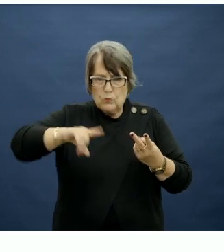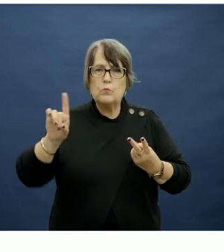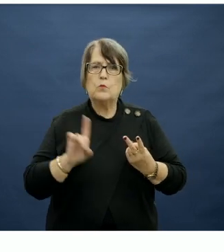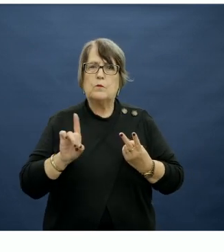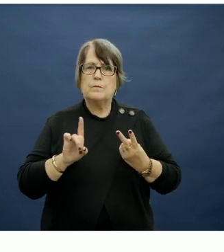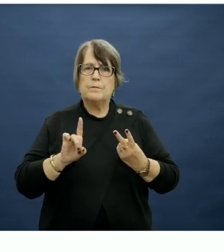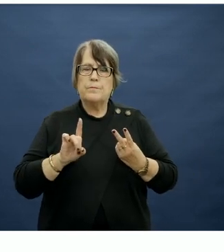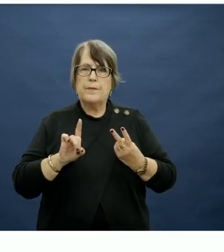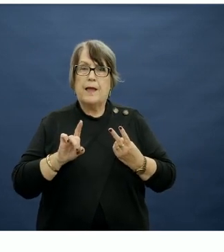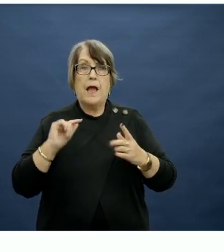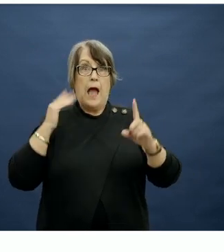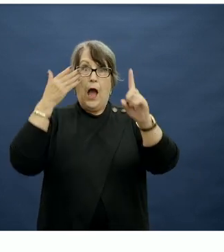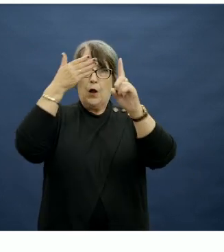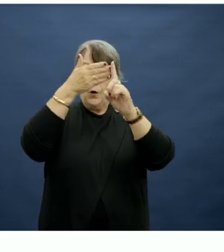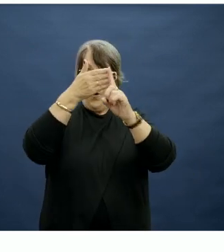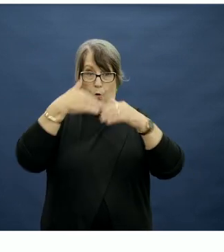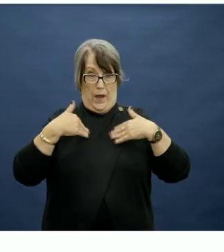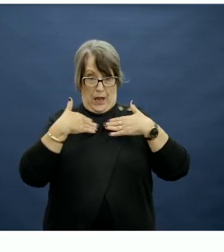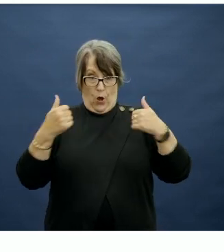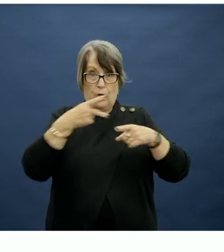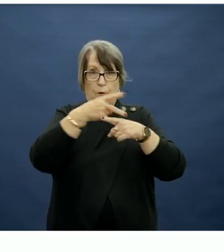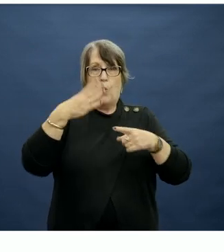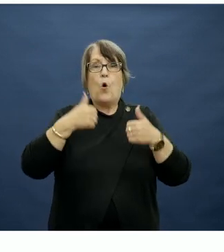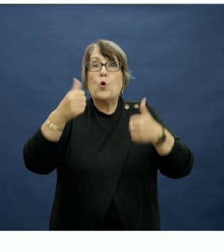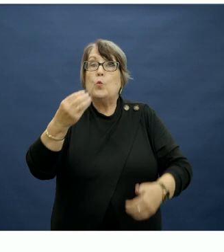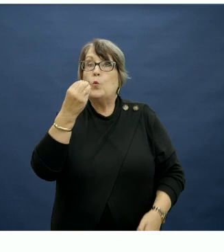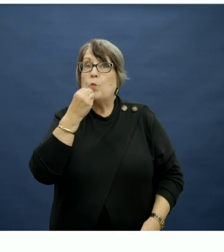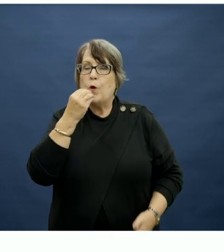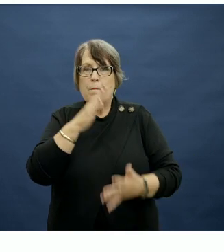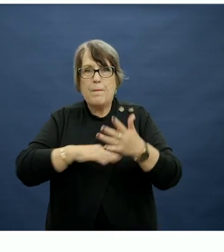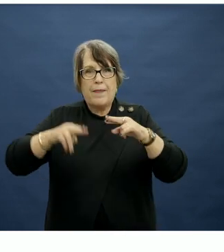So while our goal as health professionals is nutrition, for parents they're weighing